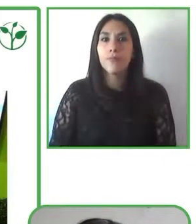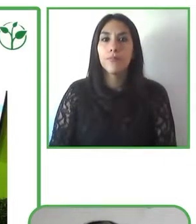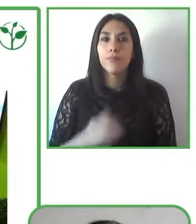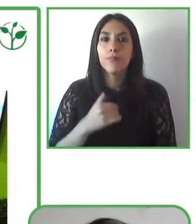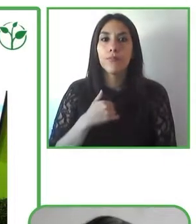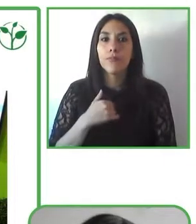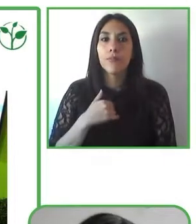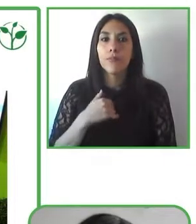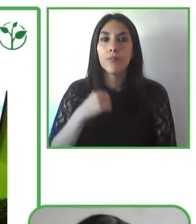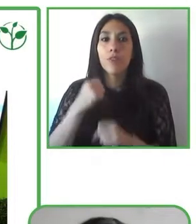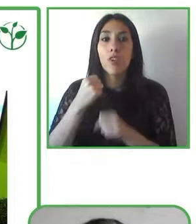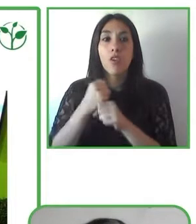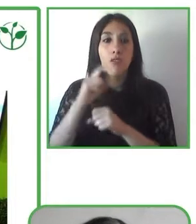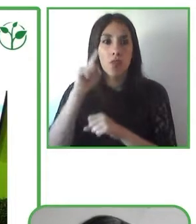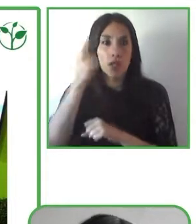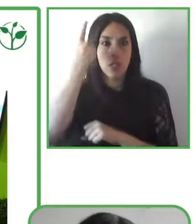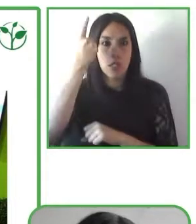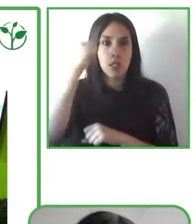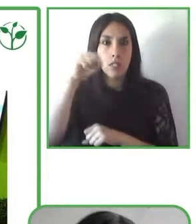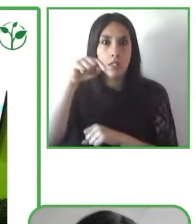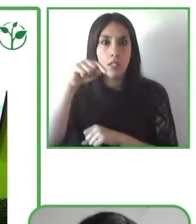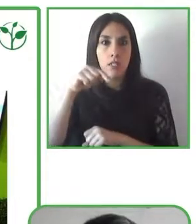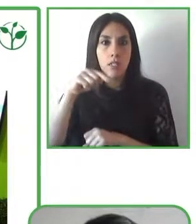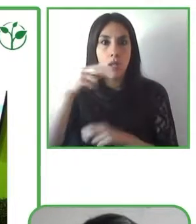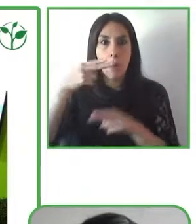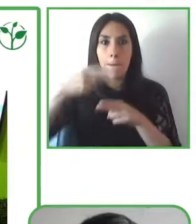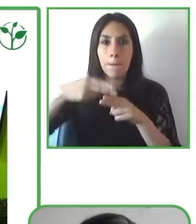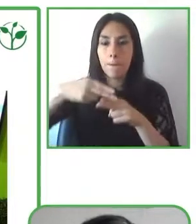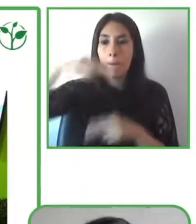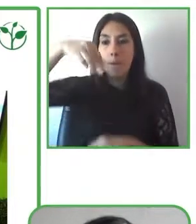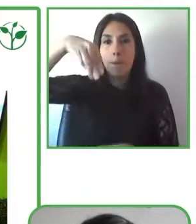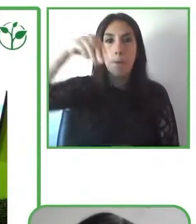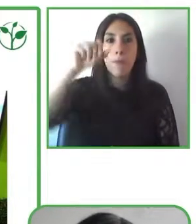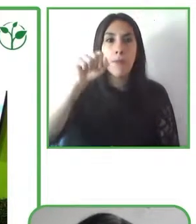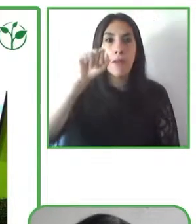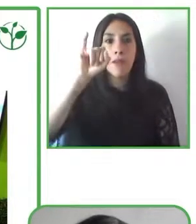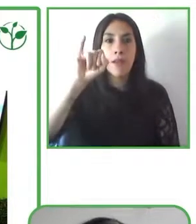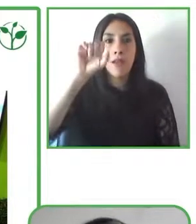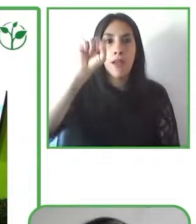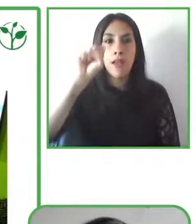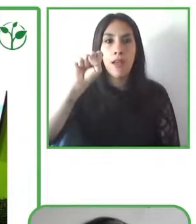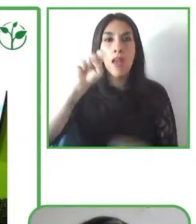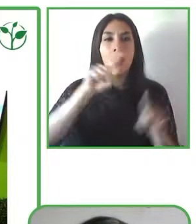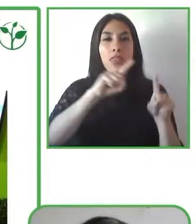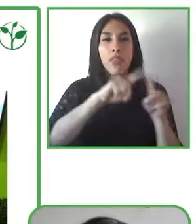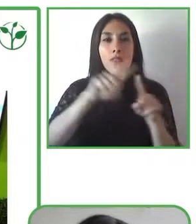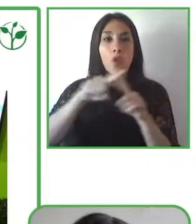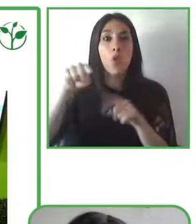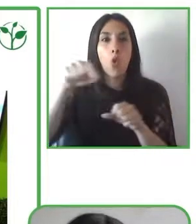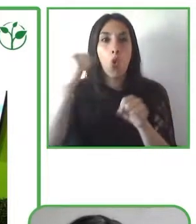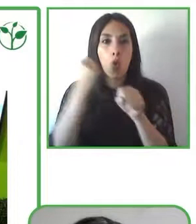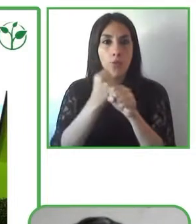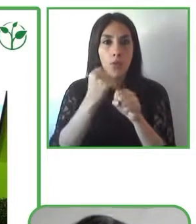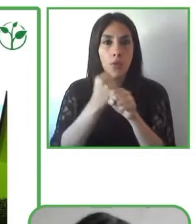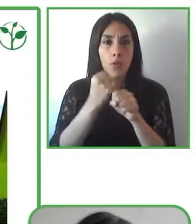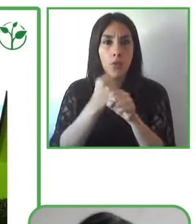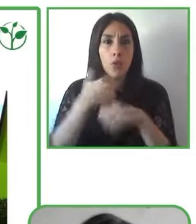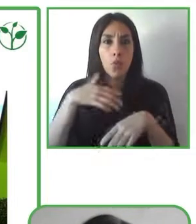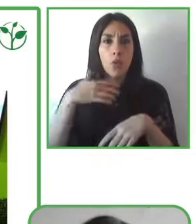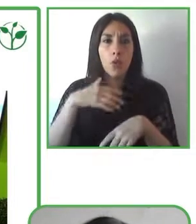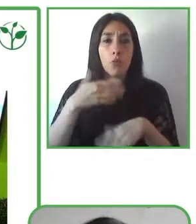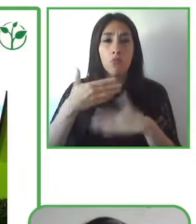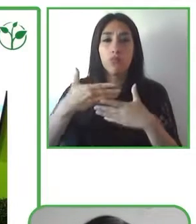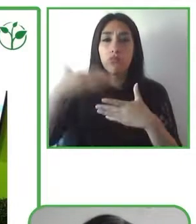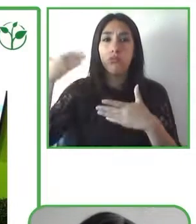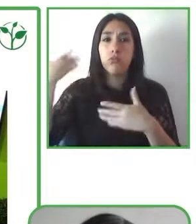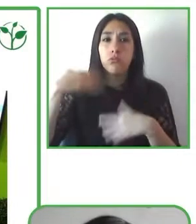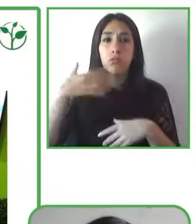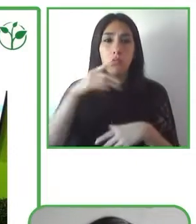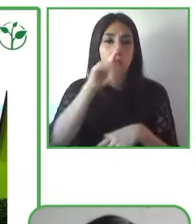Mais Diferenças which where we've been working providing consultancy work for inclusive culture